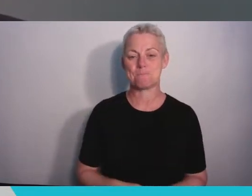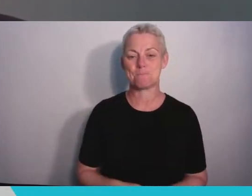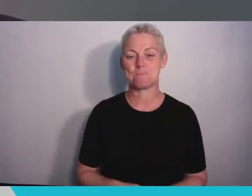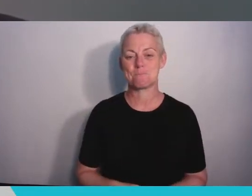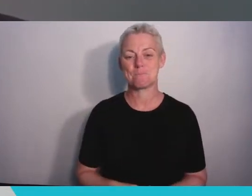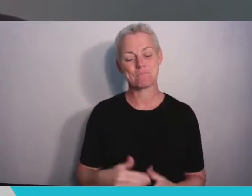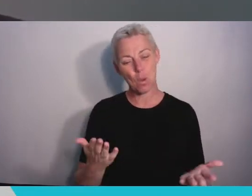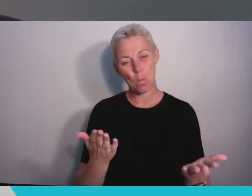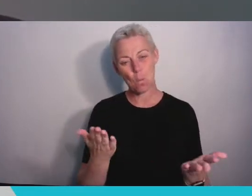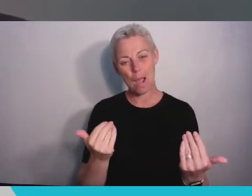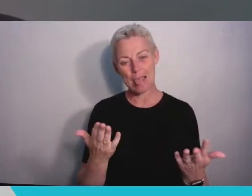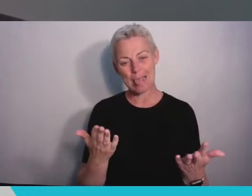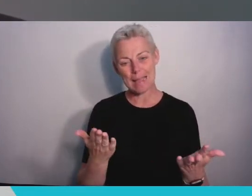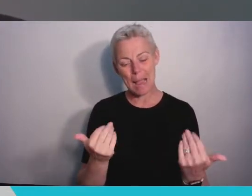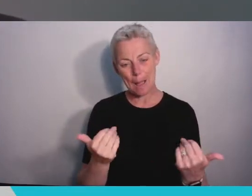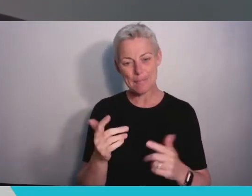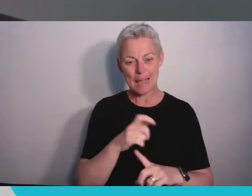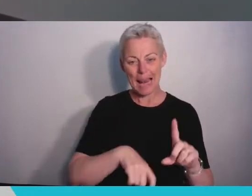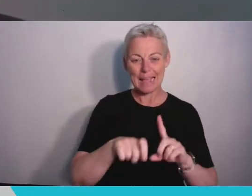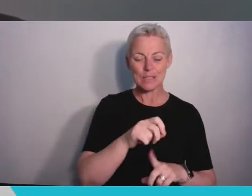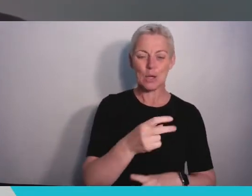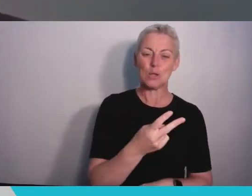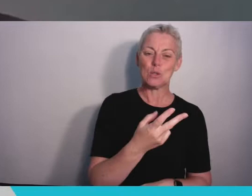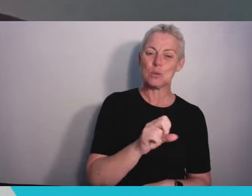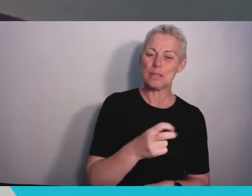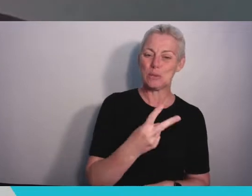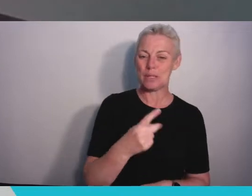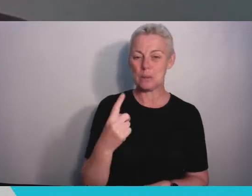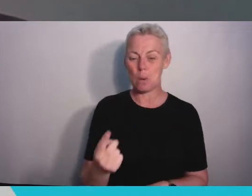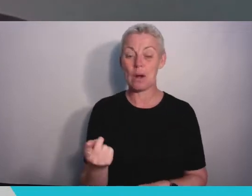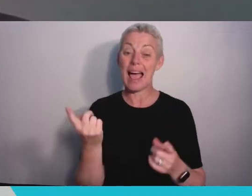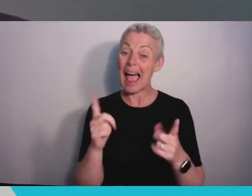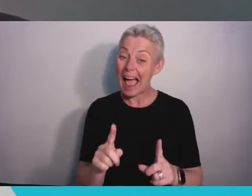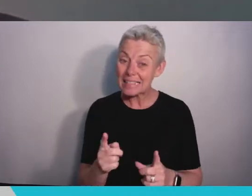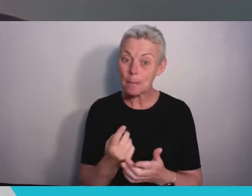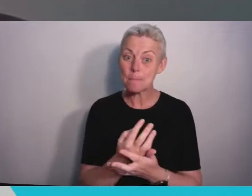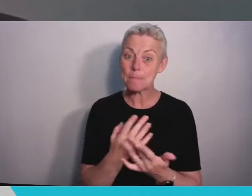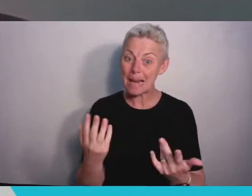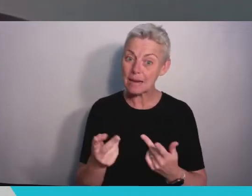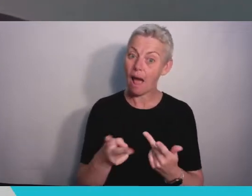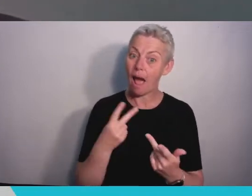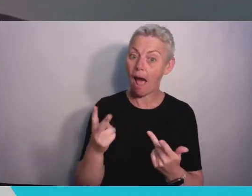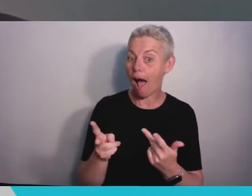also to I'm sure many virtual guests who are dialling in or possibly just looking over